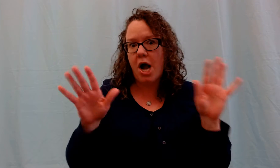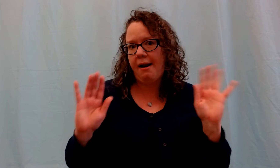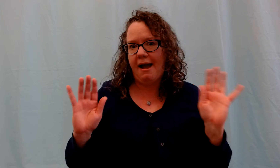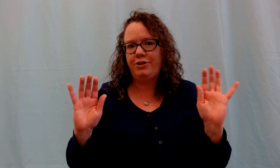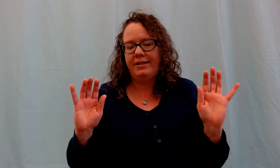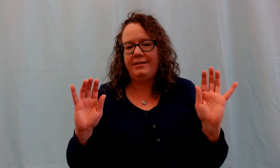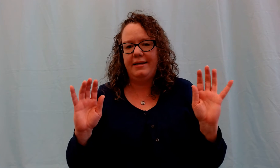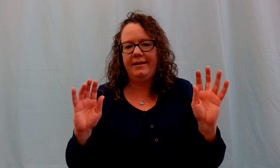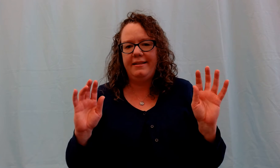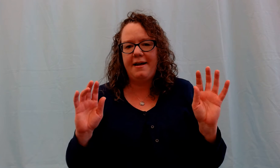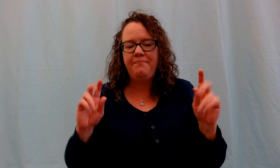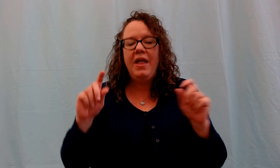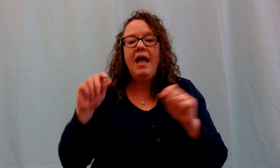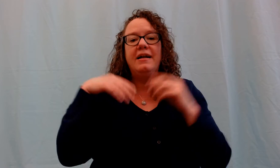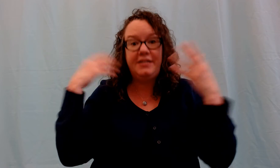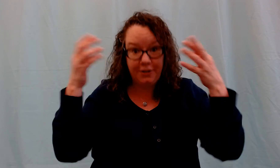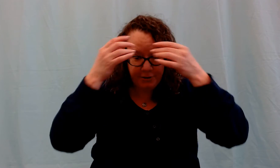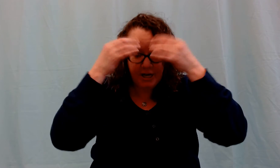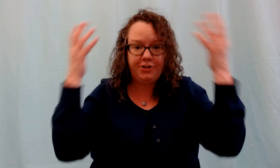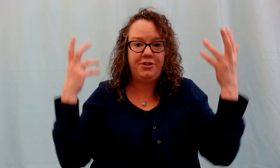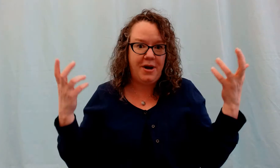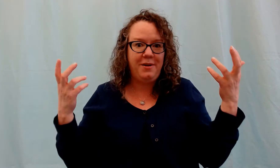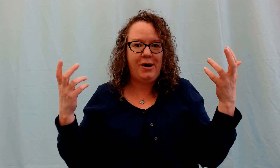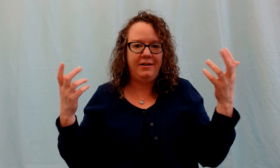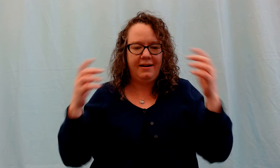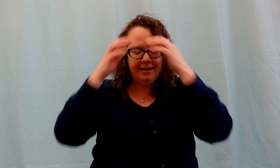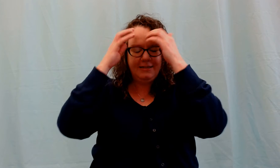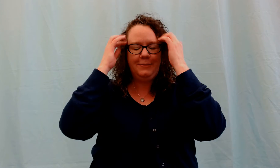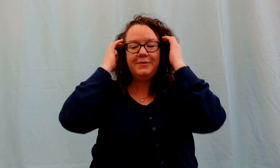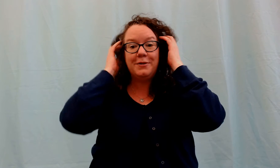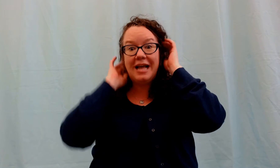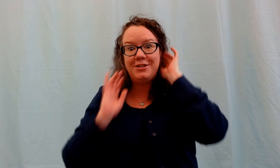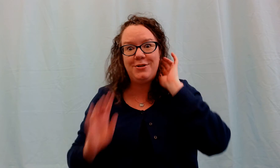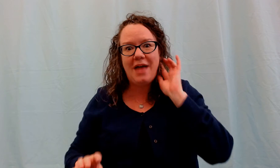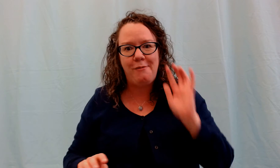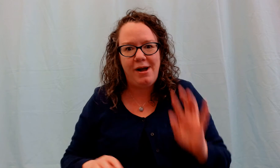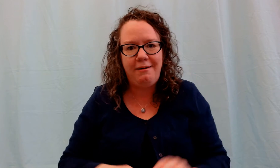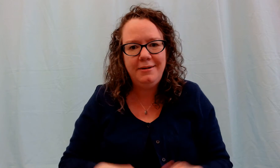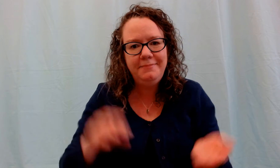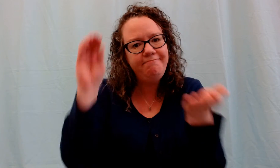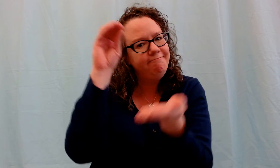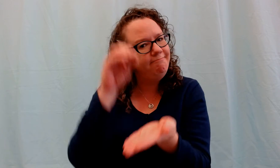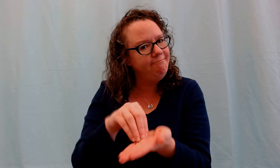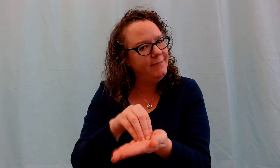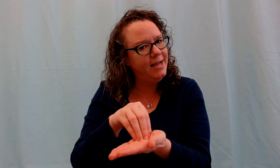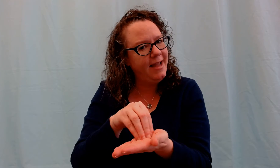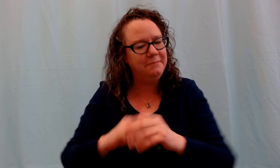not actually tickling them until you touch the body part that it is. So let's do that one again.